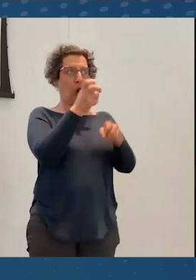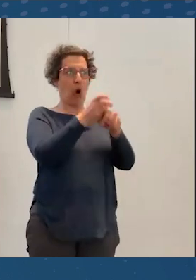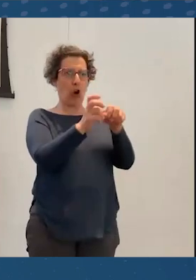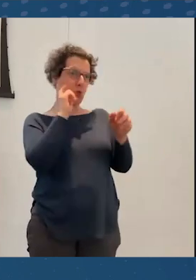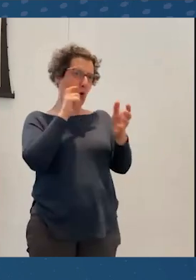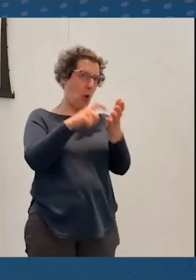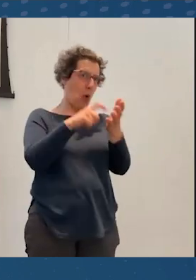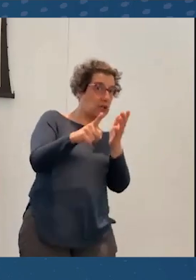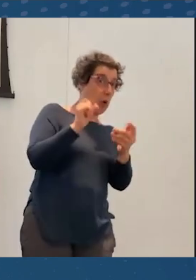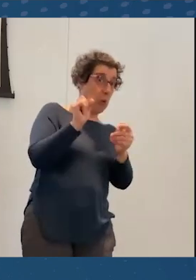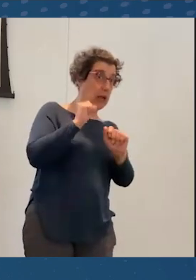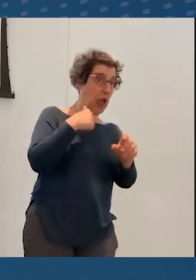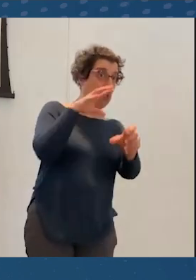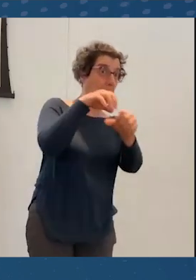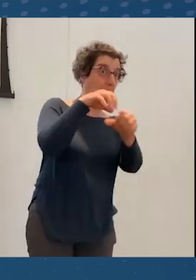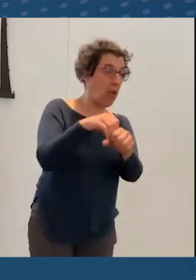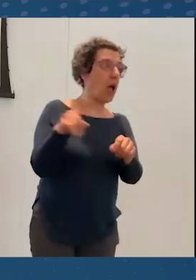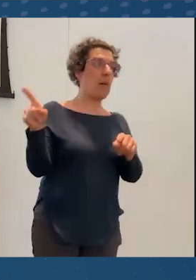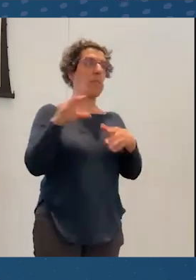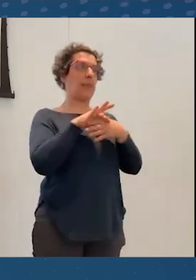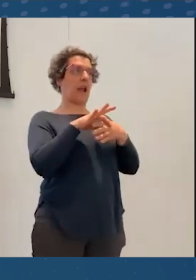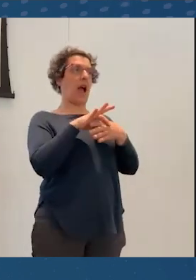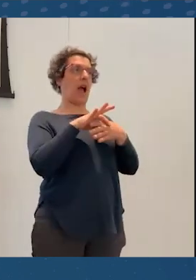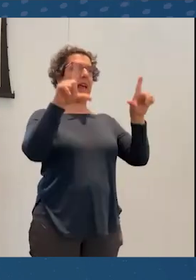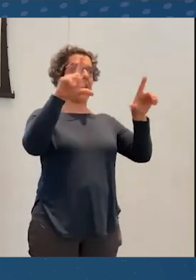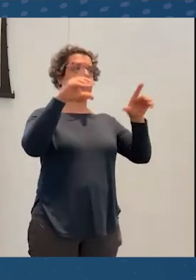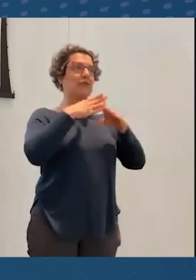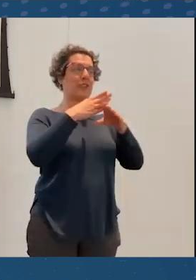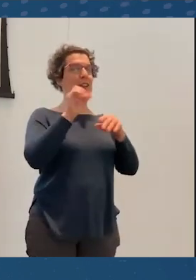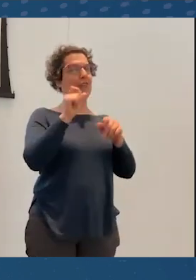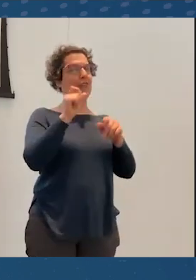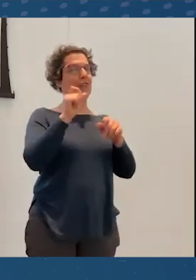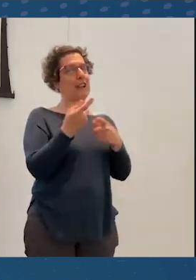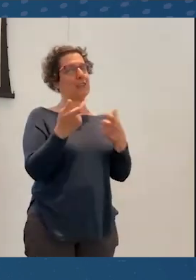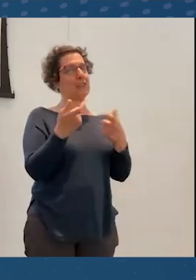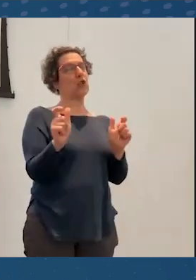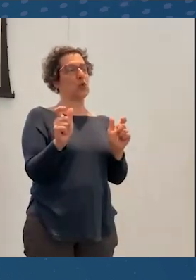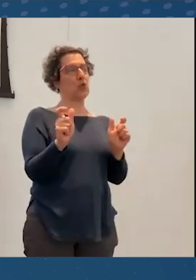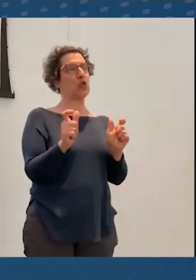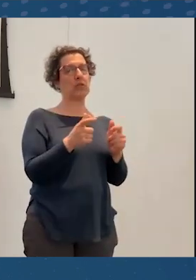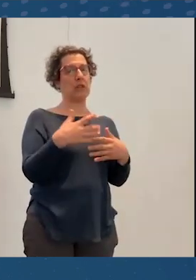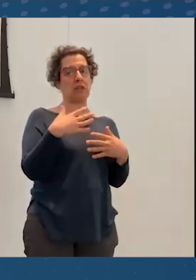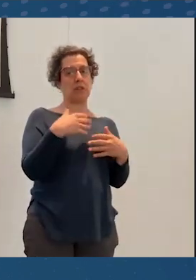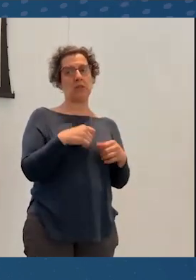But the content issue is huge. Just that I was not, you're right, personally addressed.